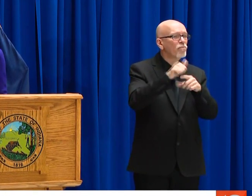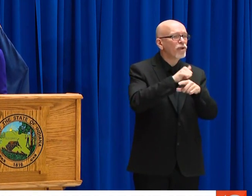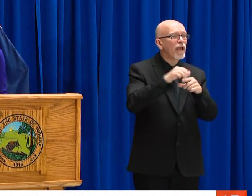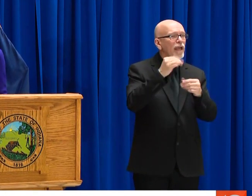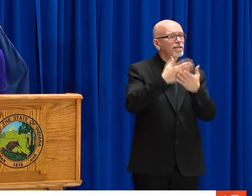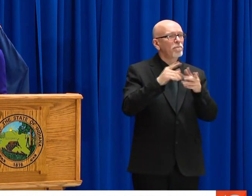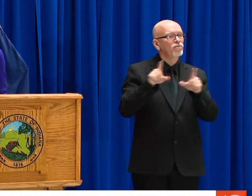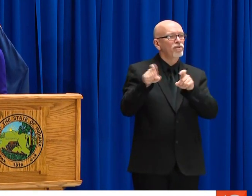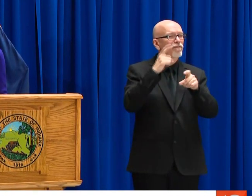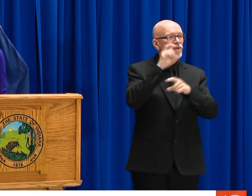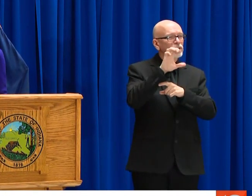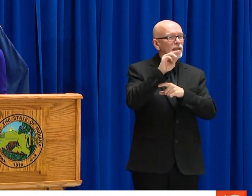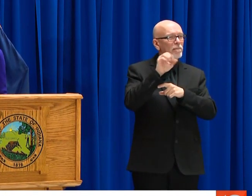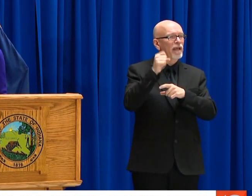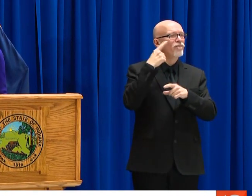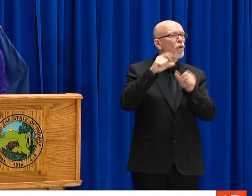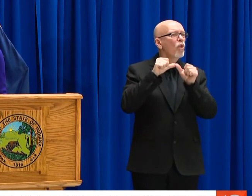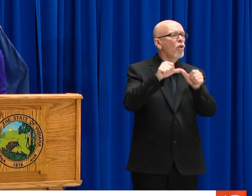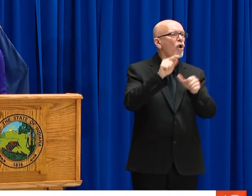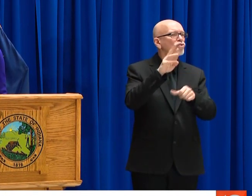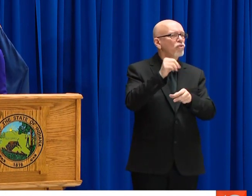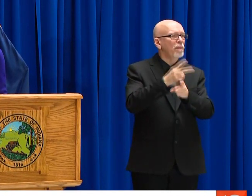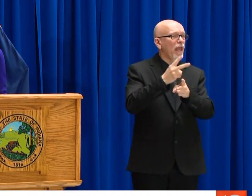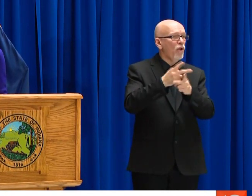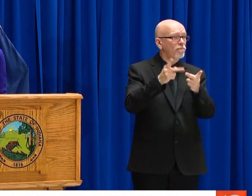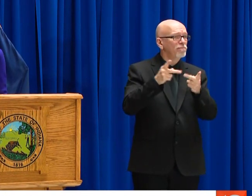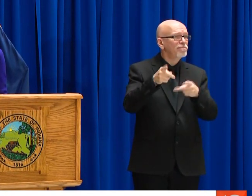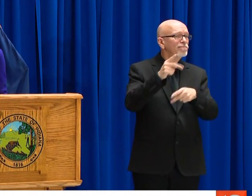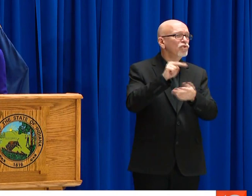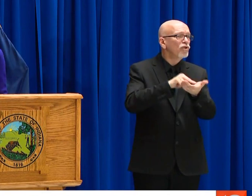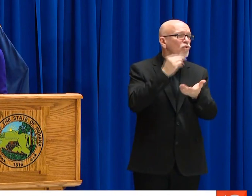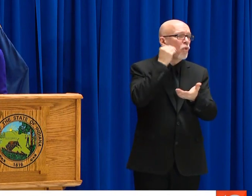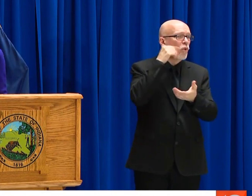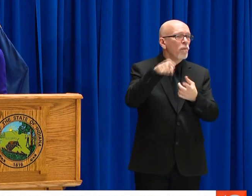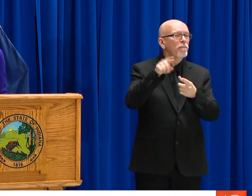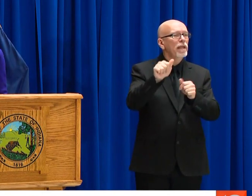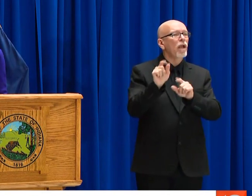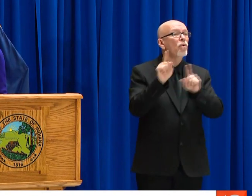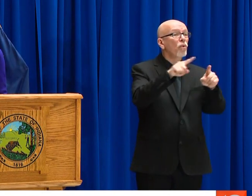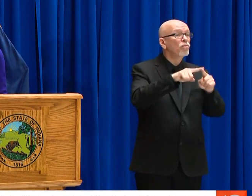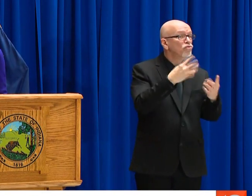OUR PEOPLE WHO ARE VOLUNTEERING FROM OUR ADVANCED PRACTICE RN'S,